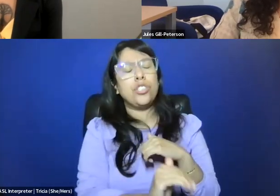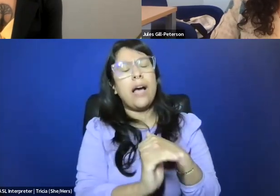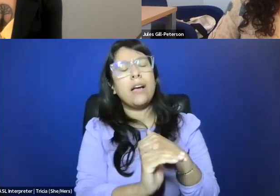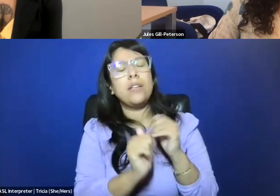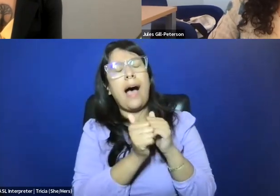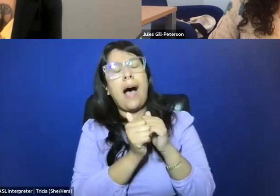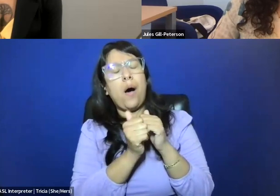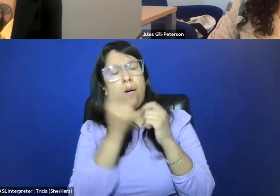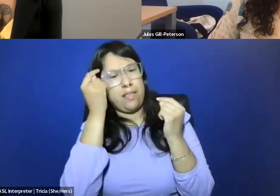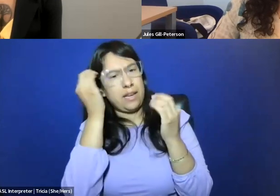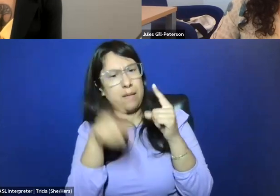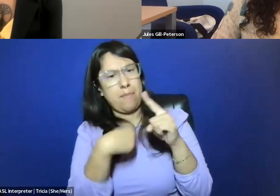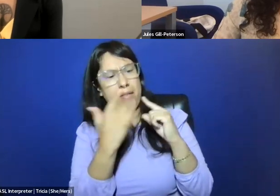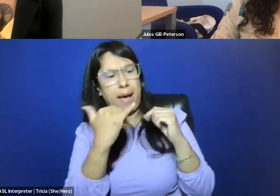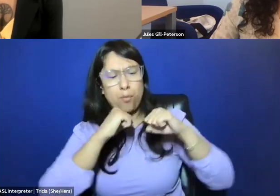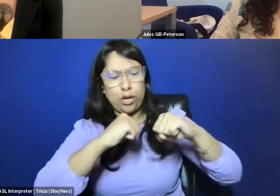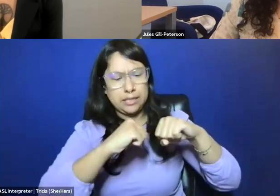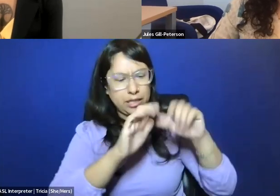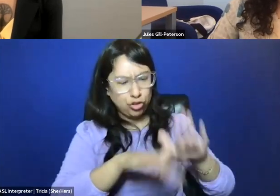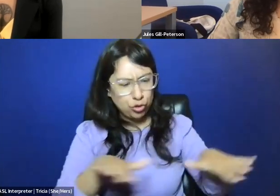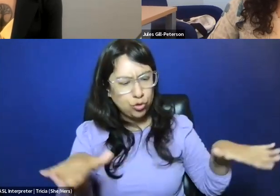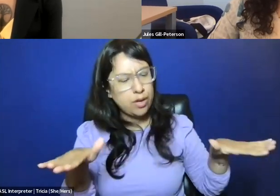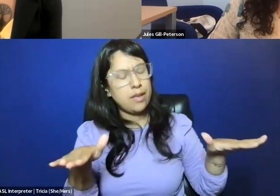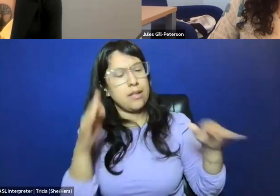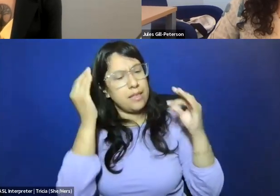begins to function conceptually and politically in this time period that's really helpful